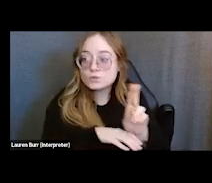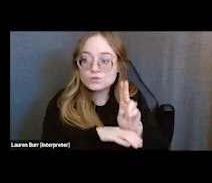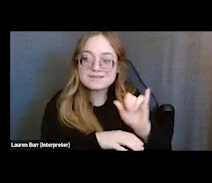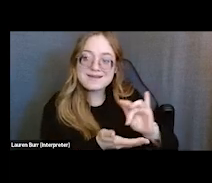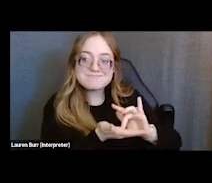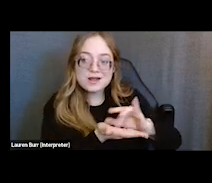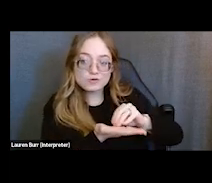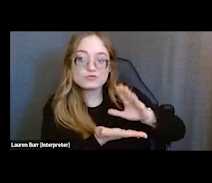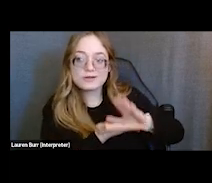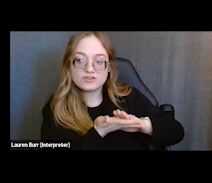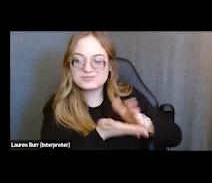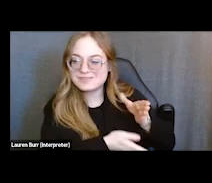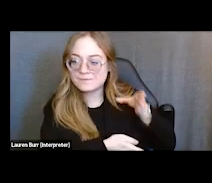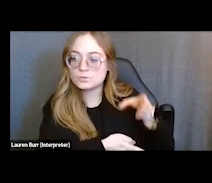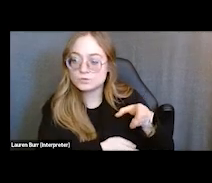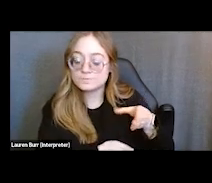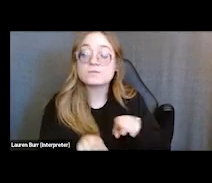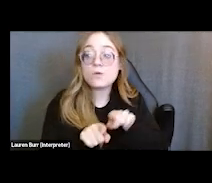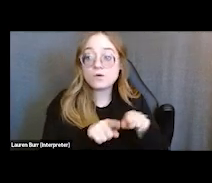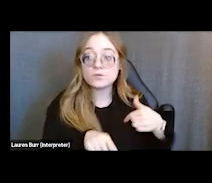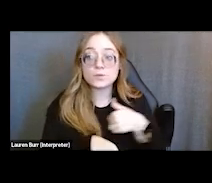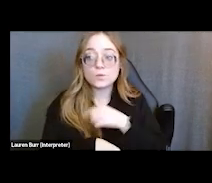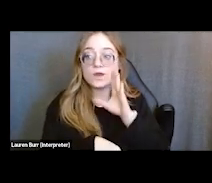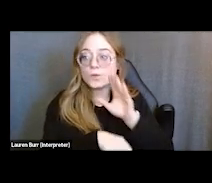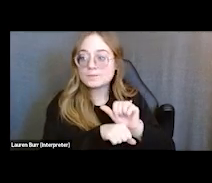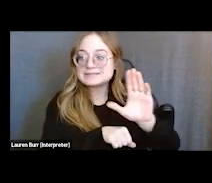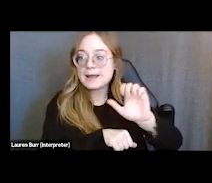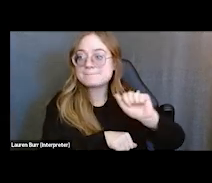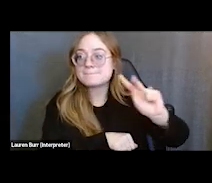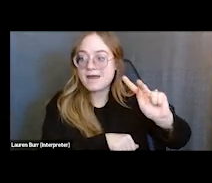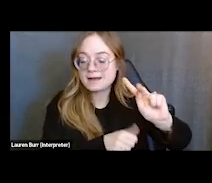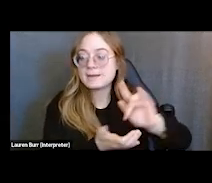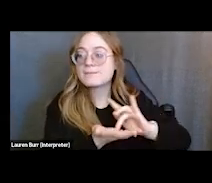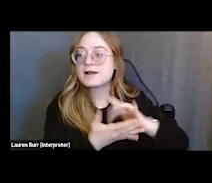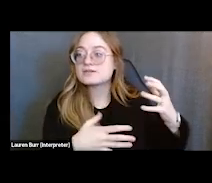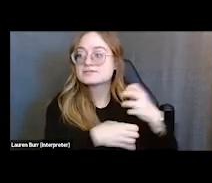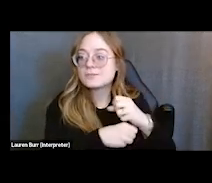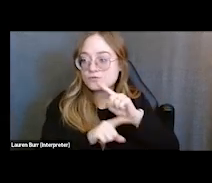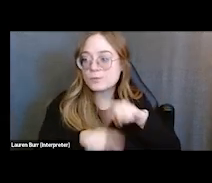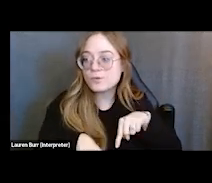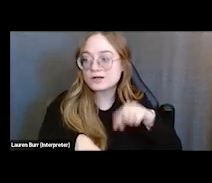and then also that we will be sending back the medical summary report that you were hoping